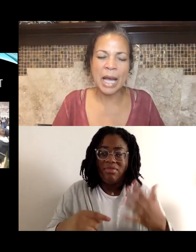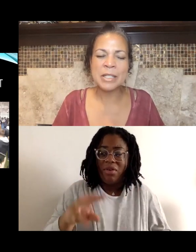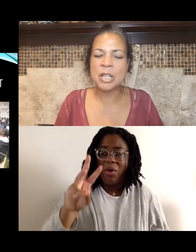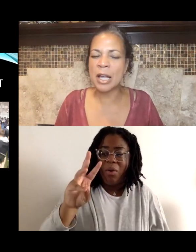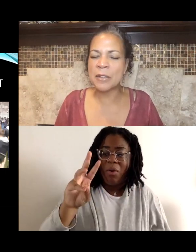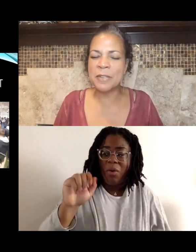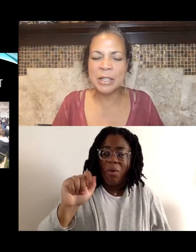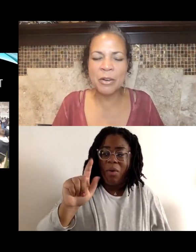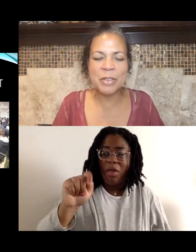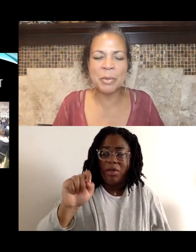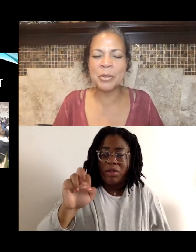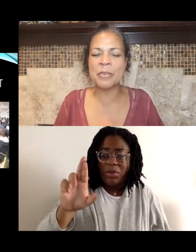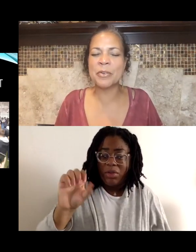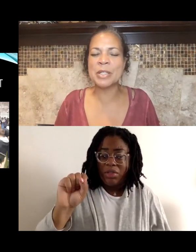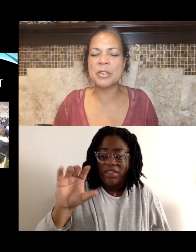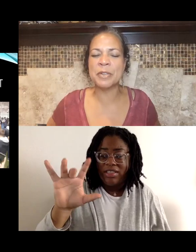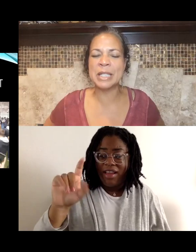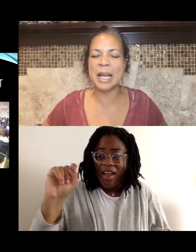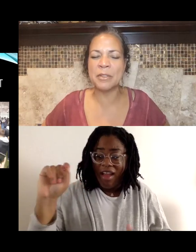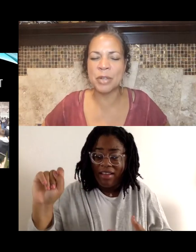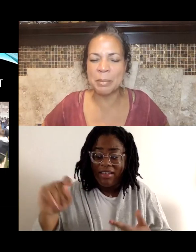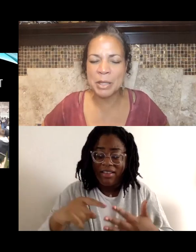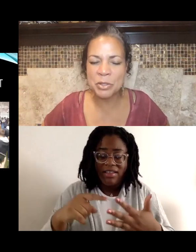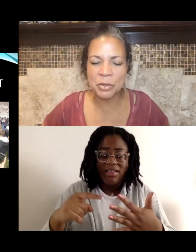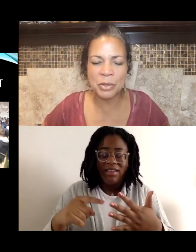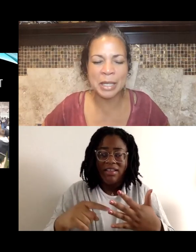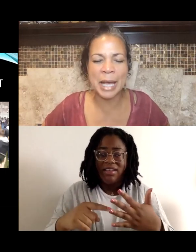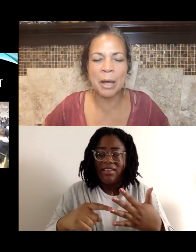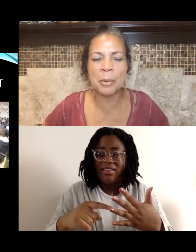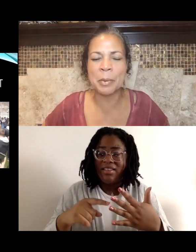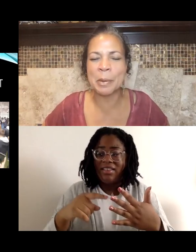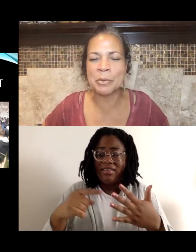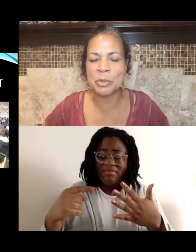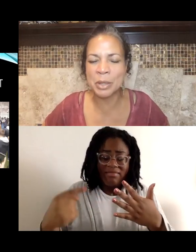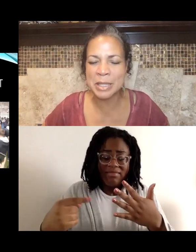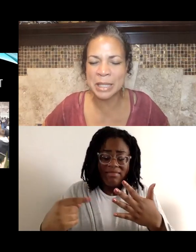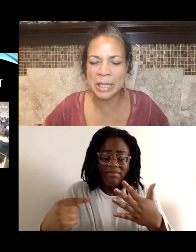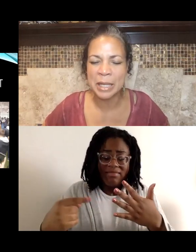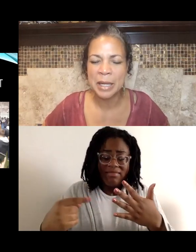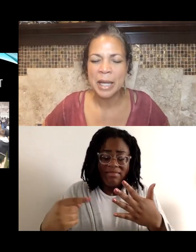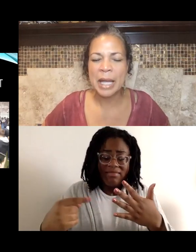I saw the video of the murder, of Christopher Deandre Mitchell and Albert Ramon Dorsey,